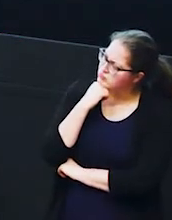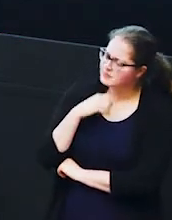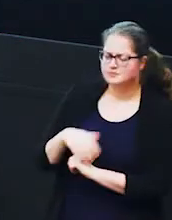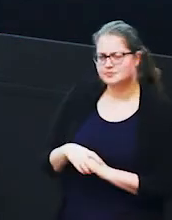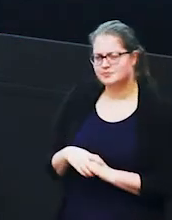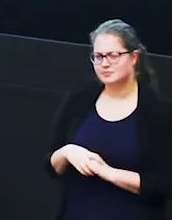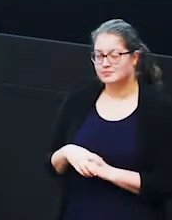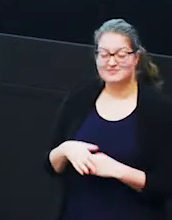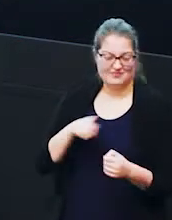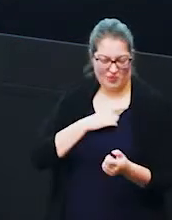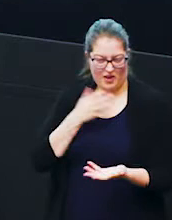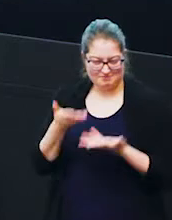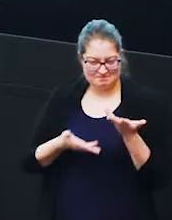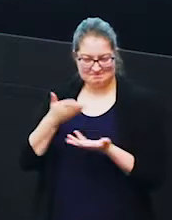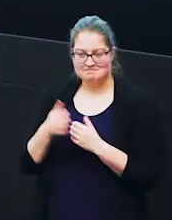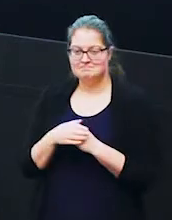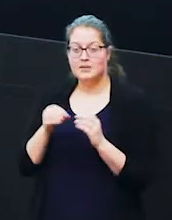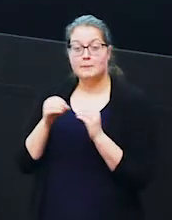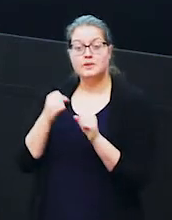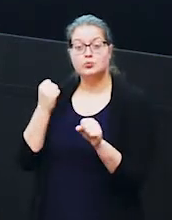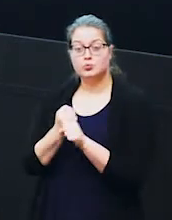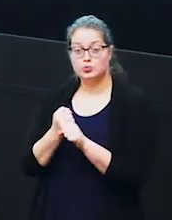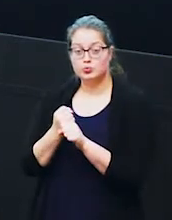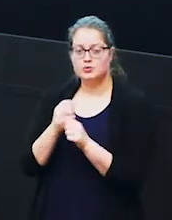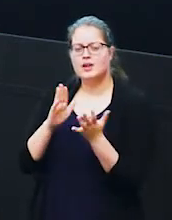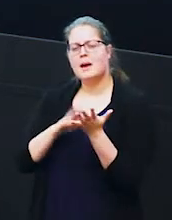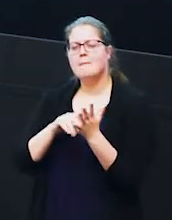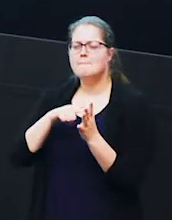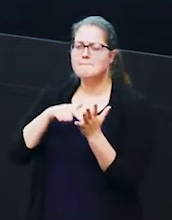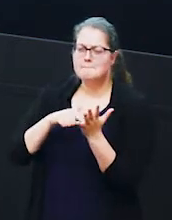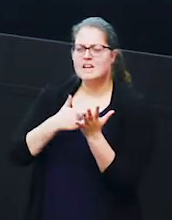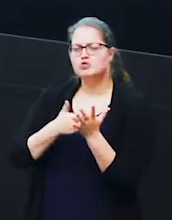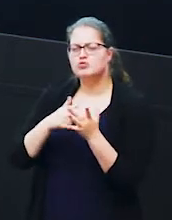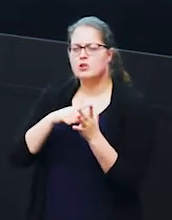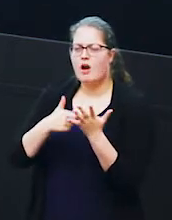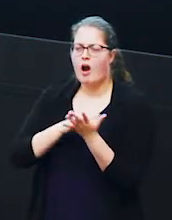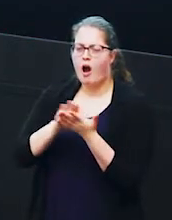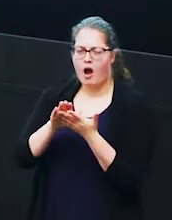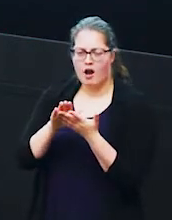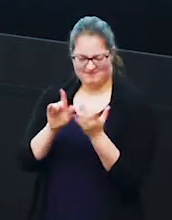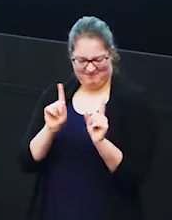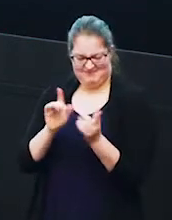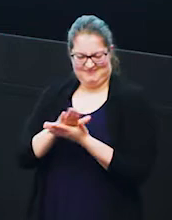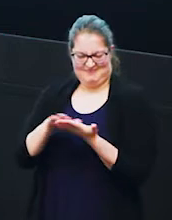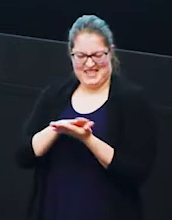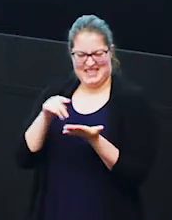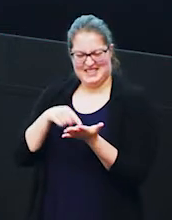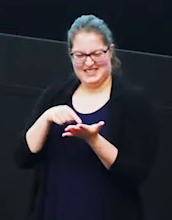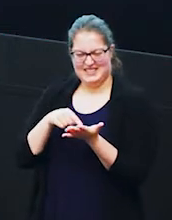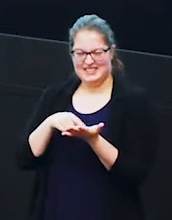and that's because beetlejuice is the matriarch of her herd now a matriarch is usually the oldest